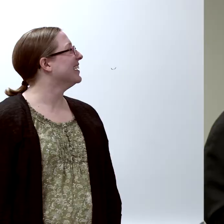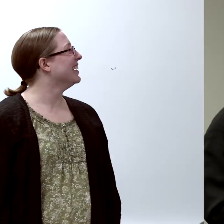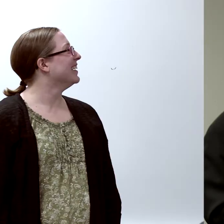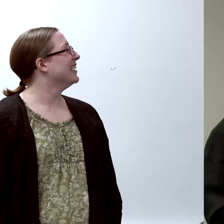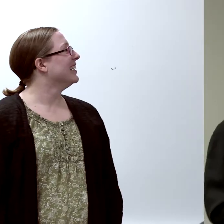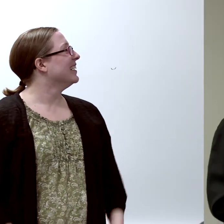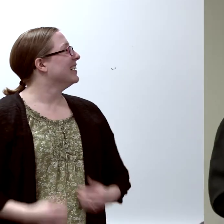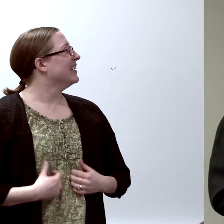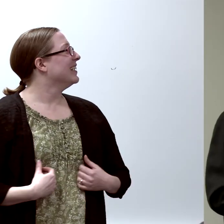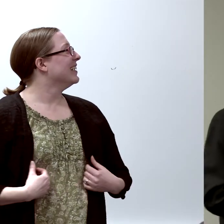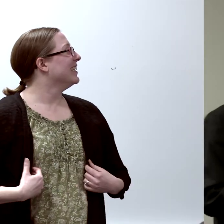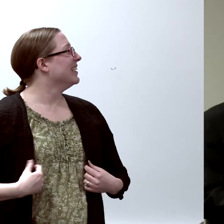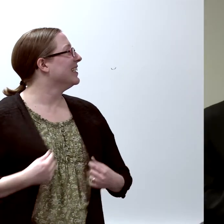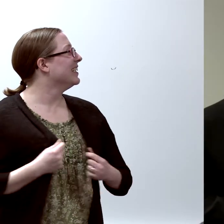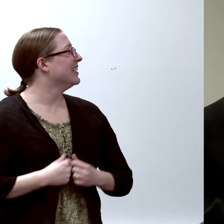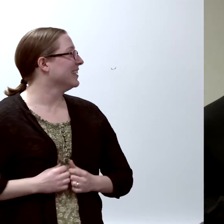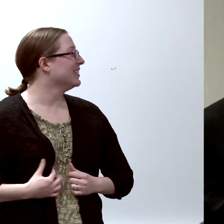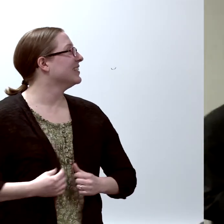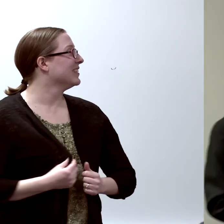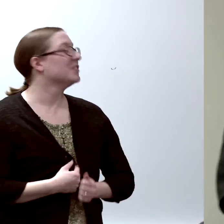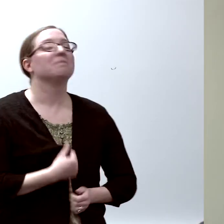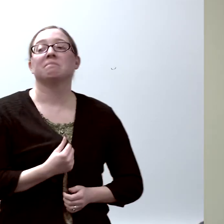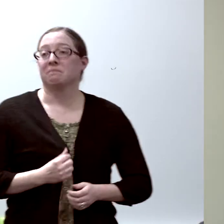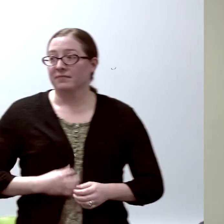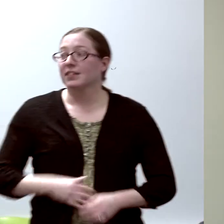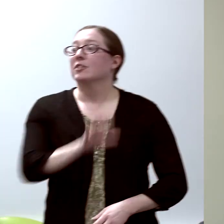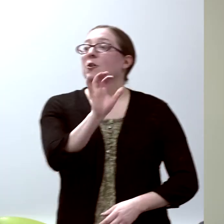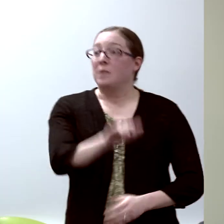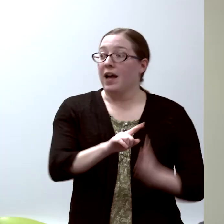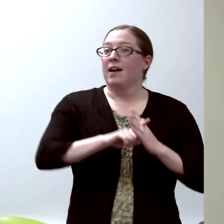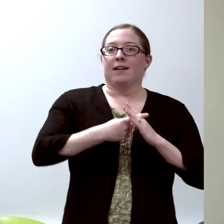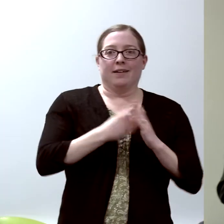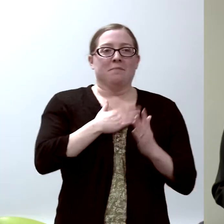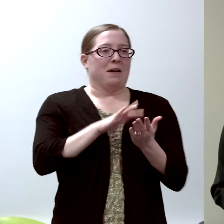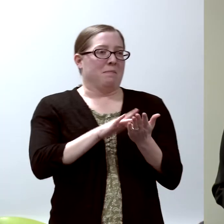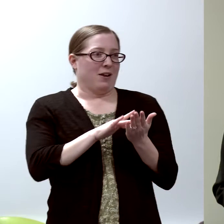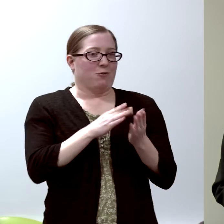and that started my medical career.